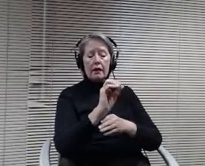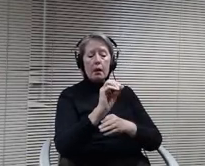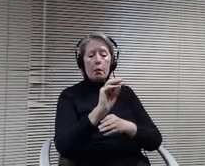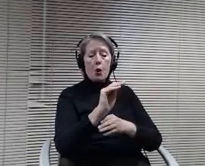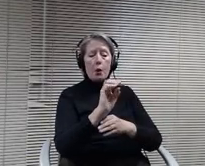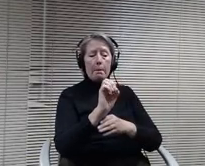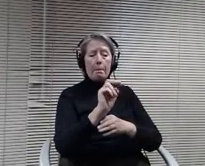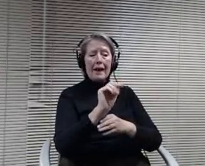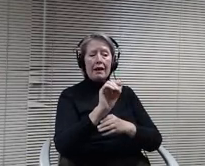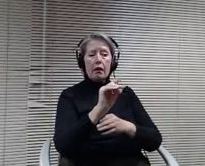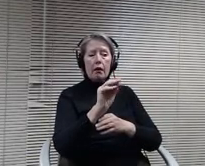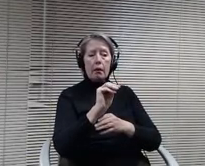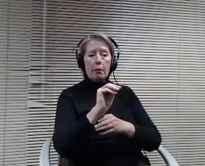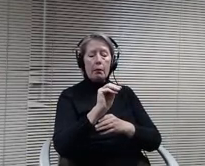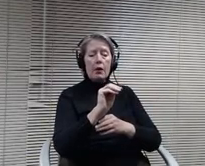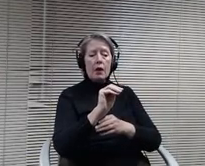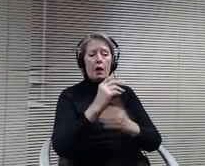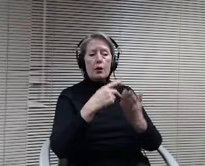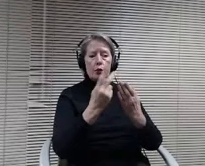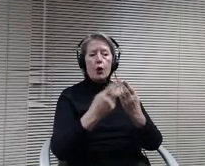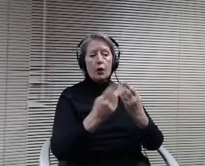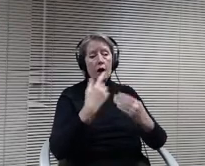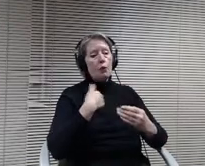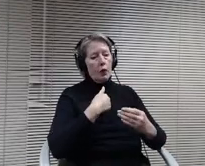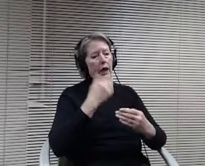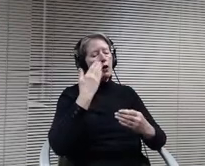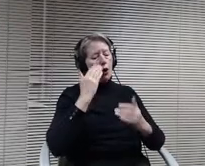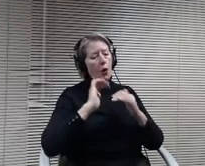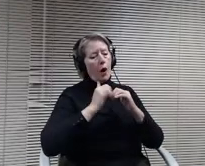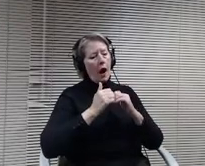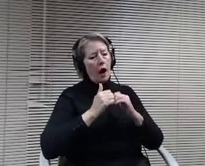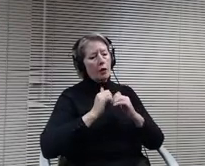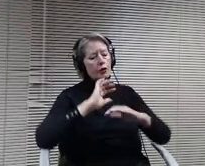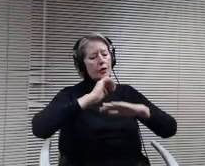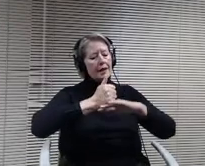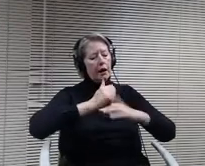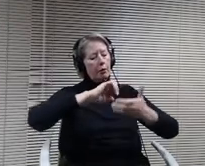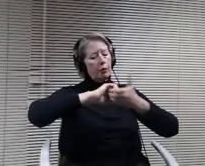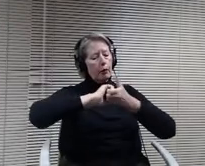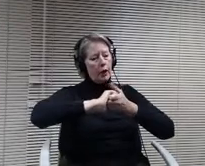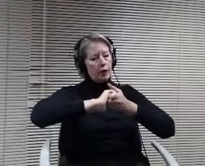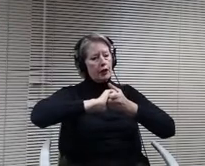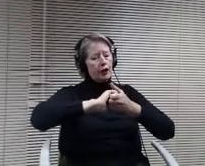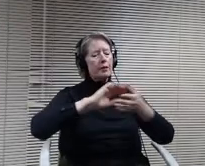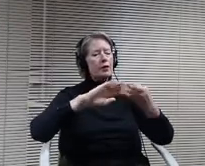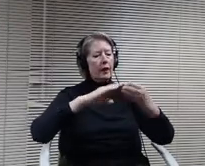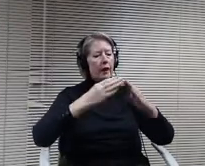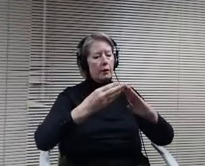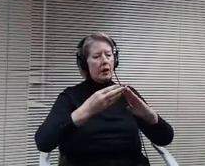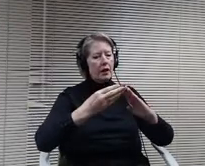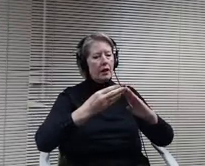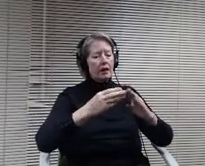how to do community partnerships and and really, getting our students combined or connected to local businesses to local opportunities I think is very,